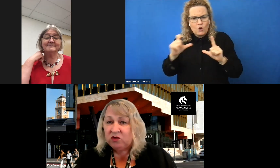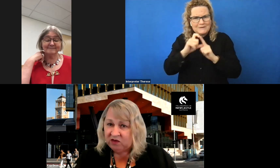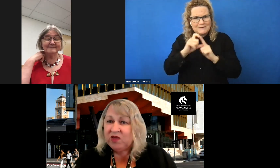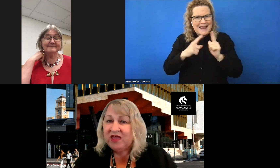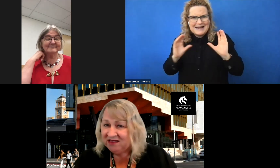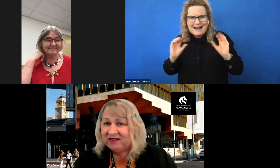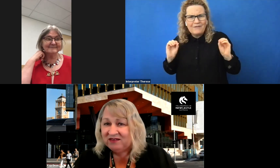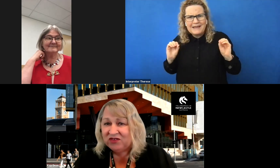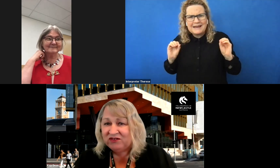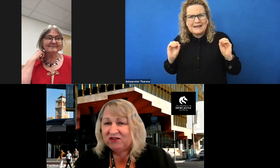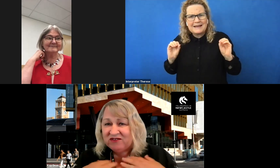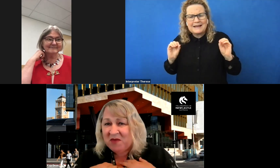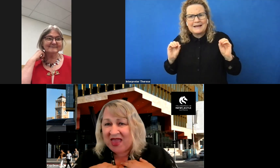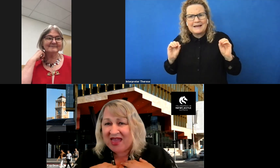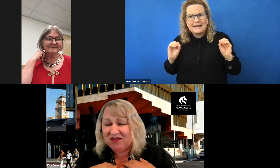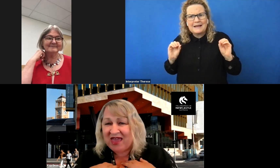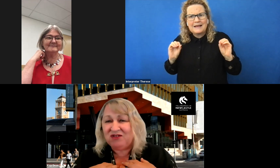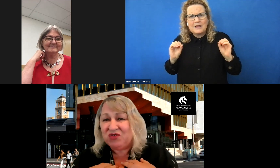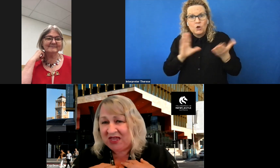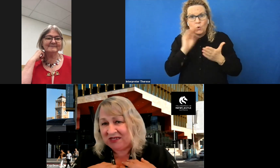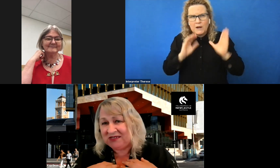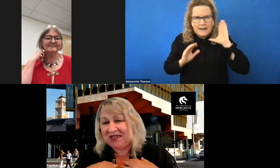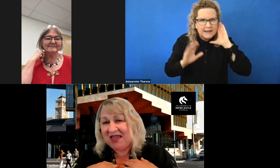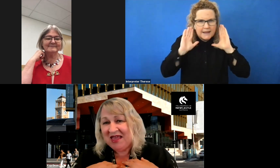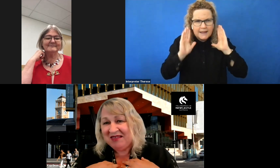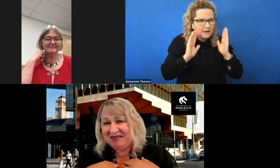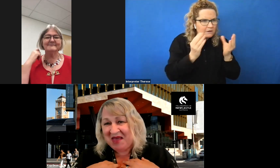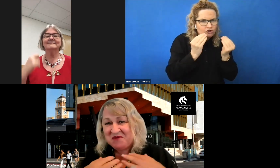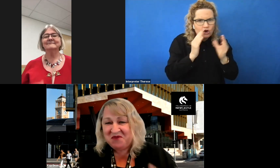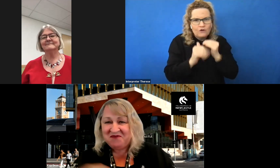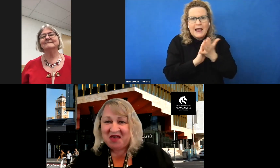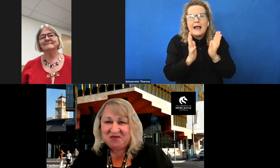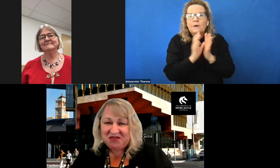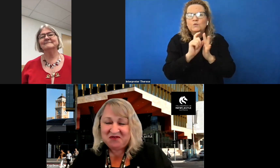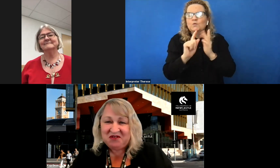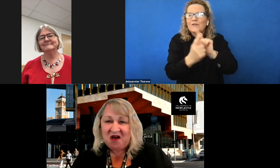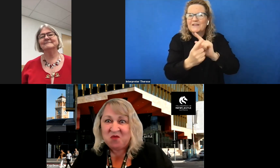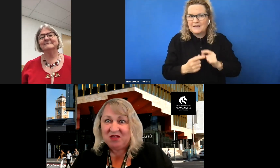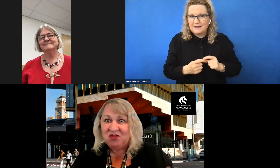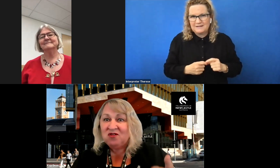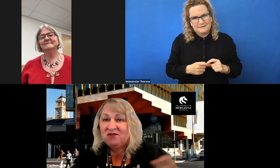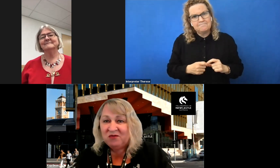so we had to listen to the students about how to do things. So we've come to a time when, look,